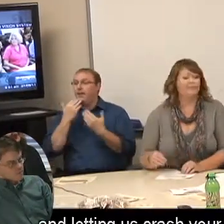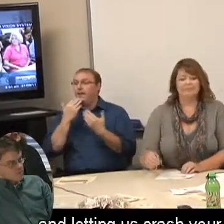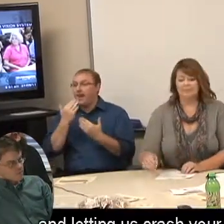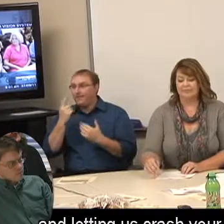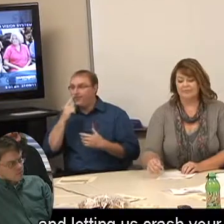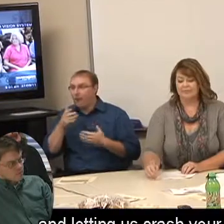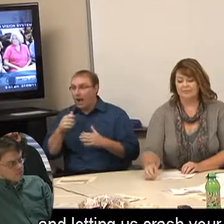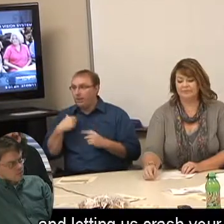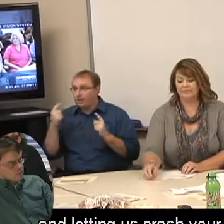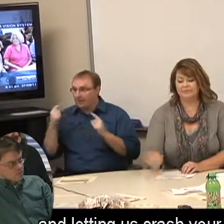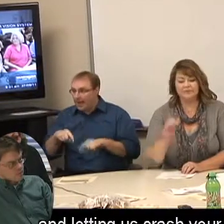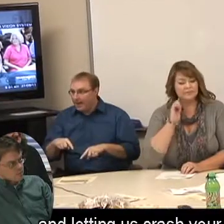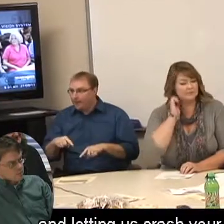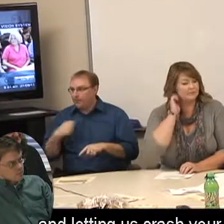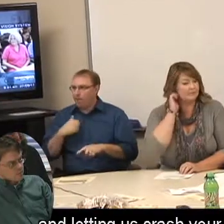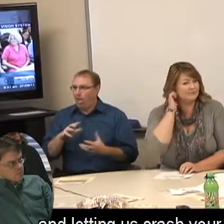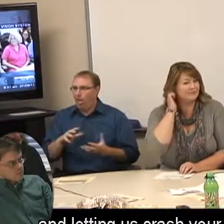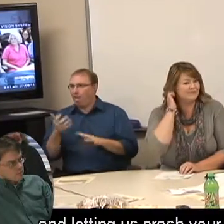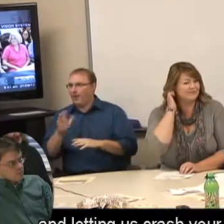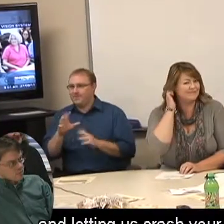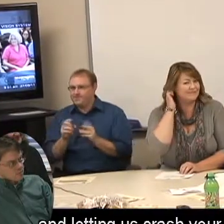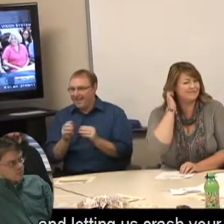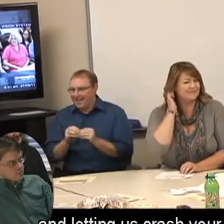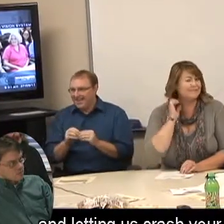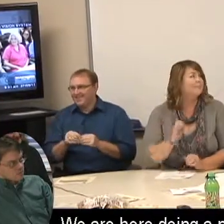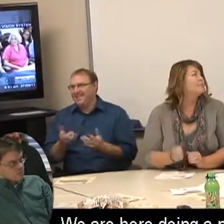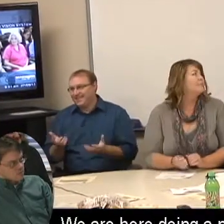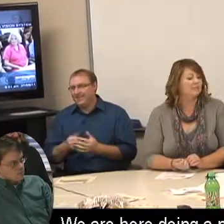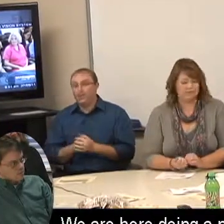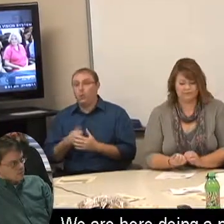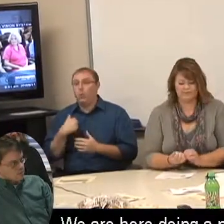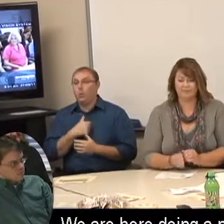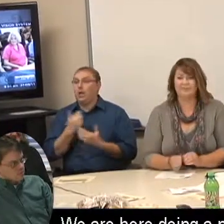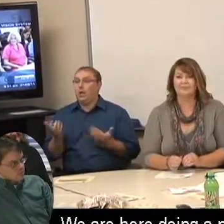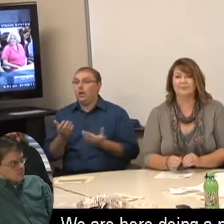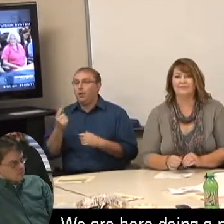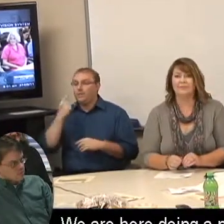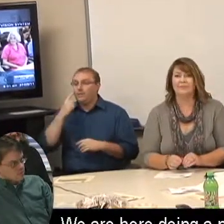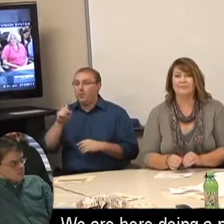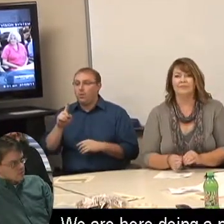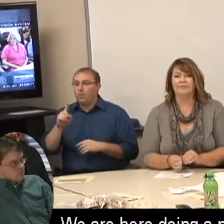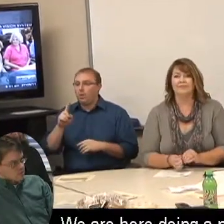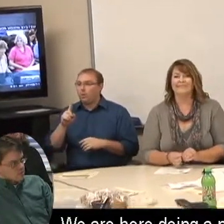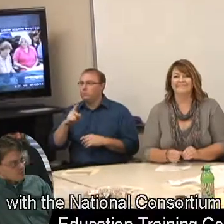and letting us crash your meeting. We are here doing a project